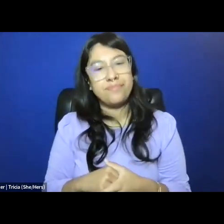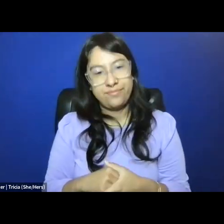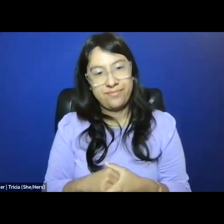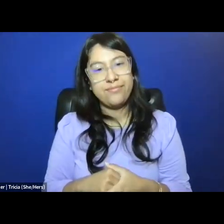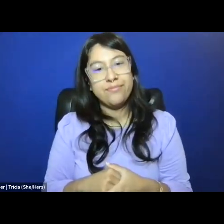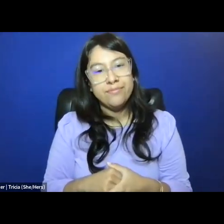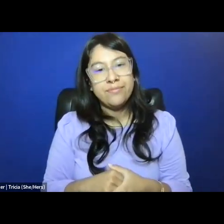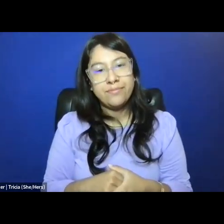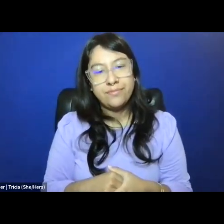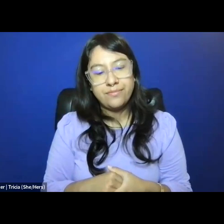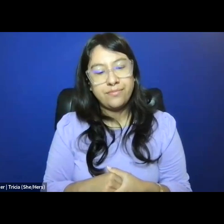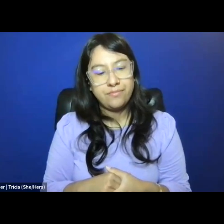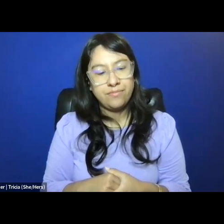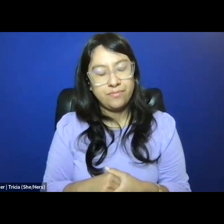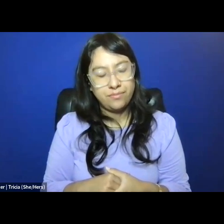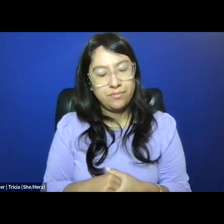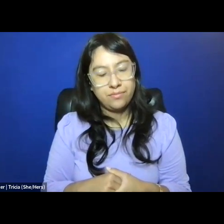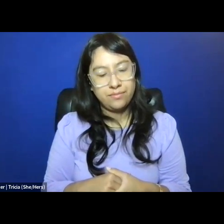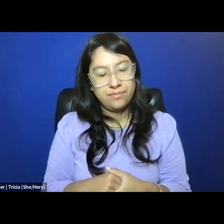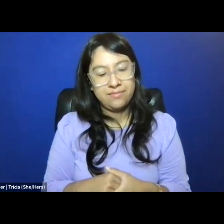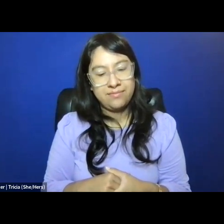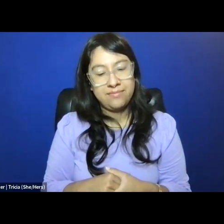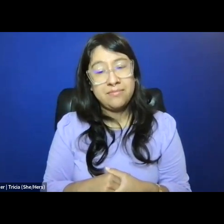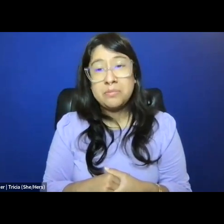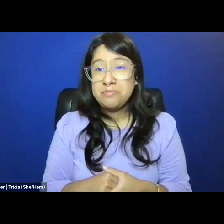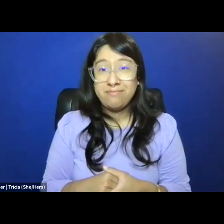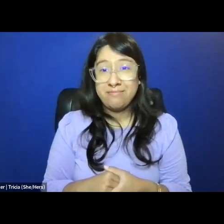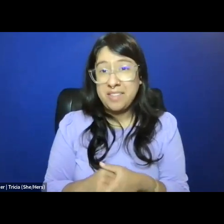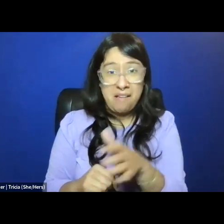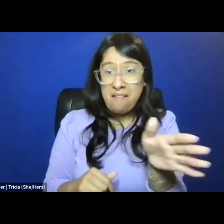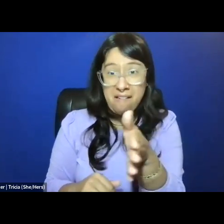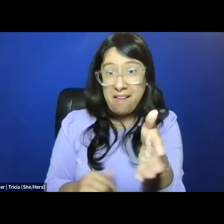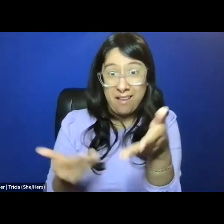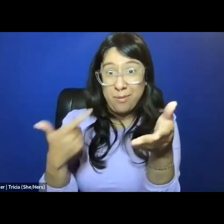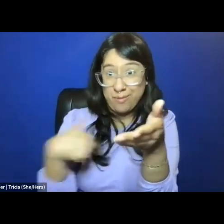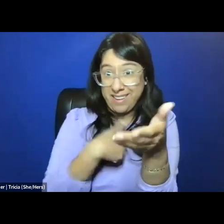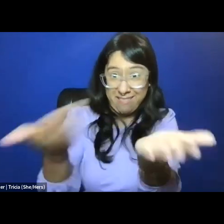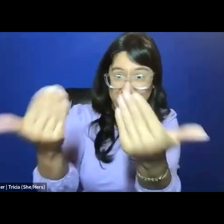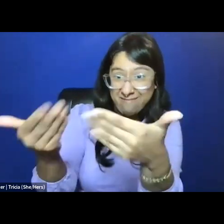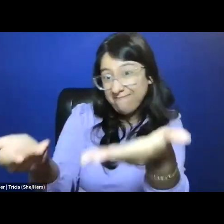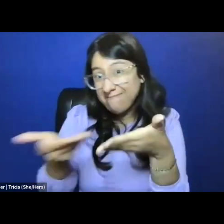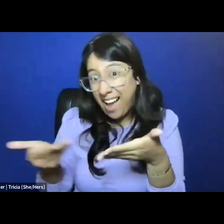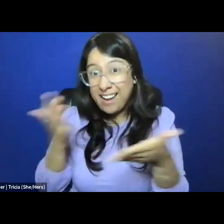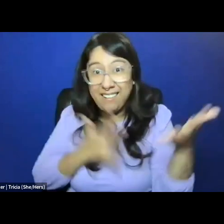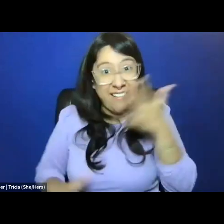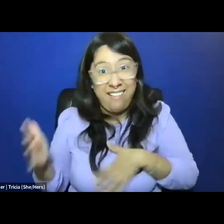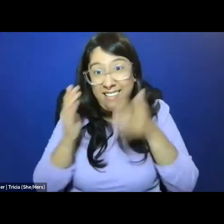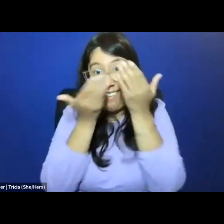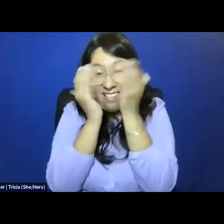and also, I guess, no one took the Halloween invitation to dress up as Comstock. I mean, I obviously didn't,